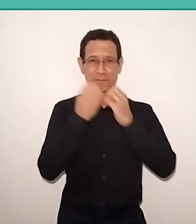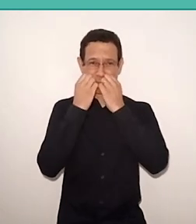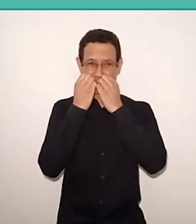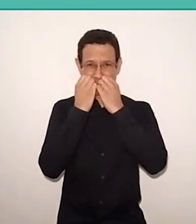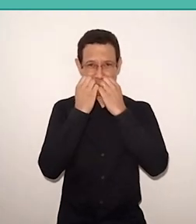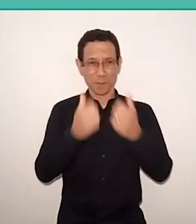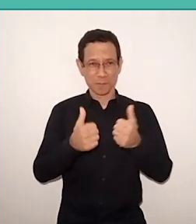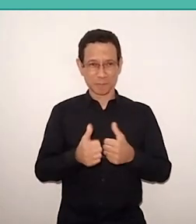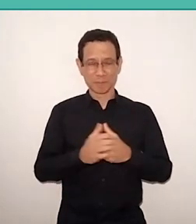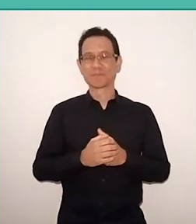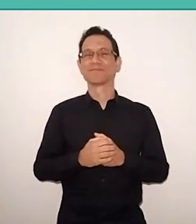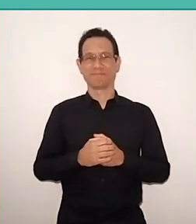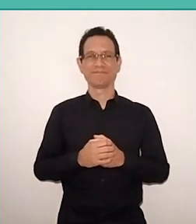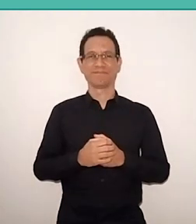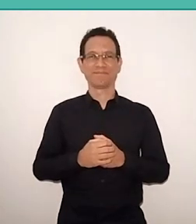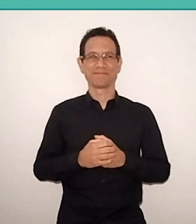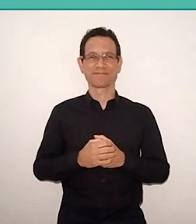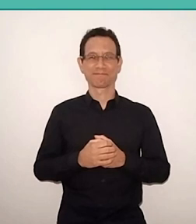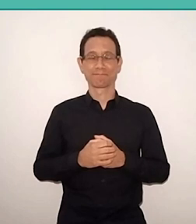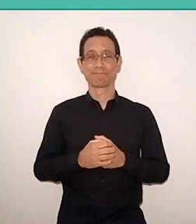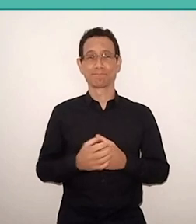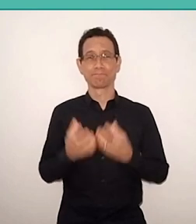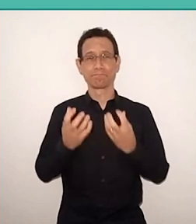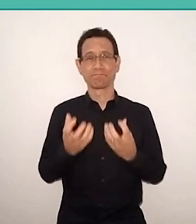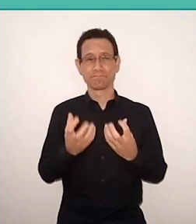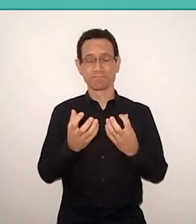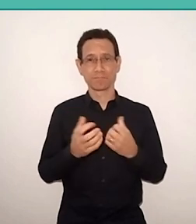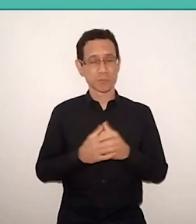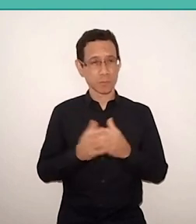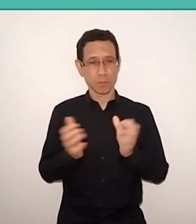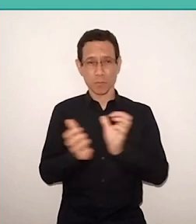In fact, we search, with my team at the University of Geneva,